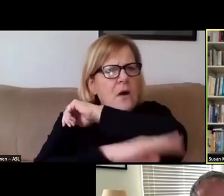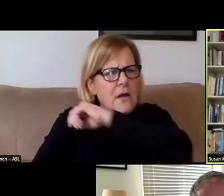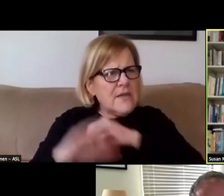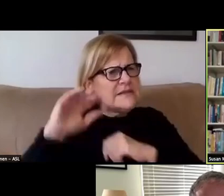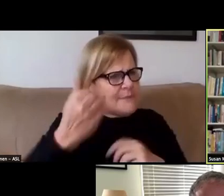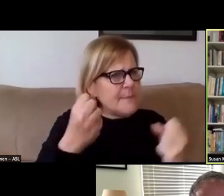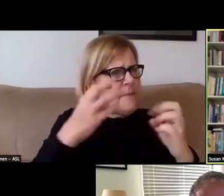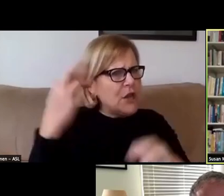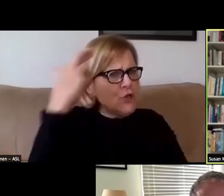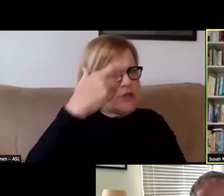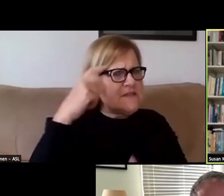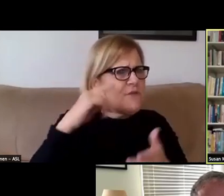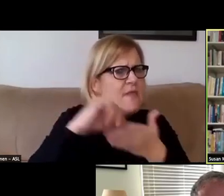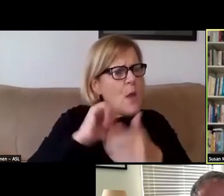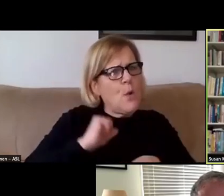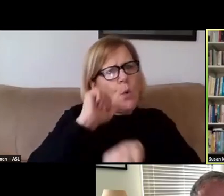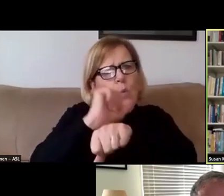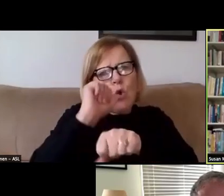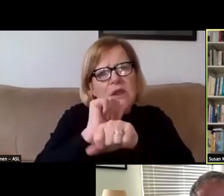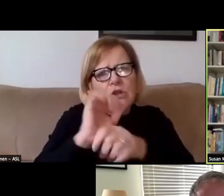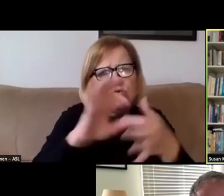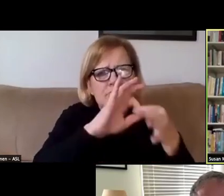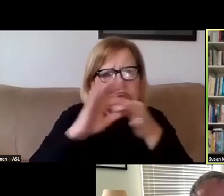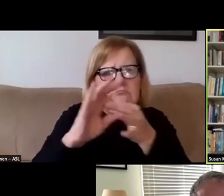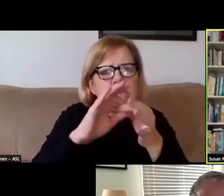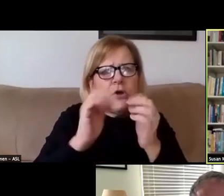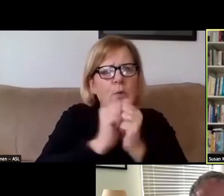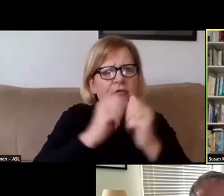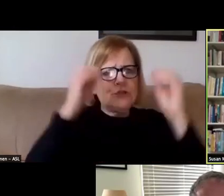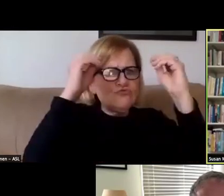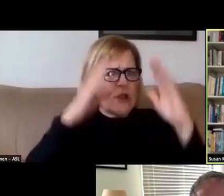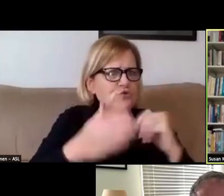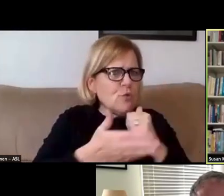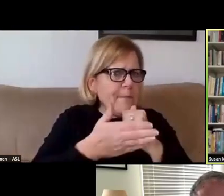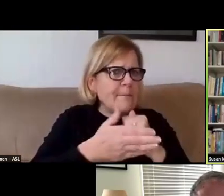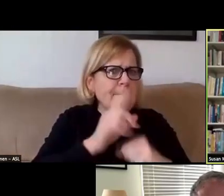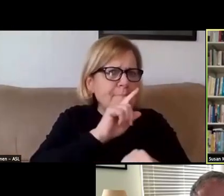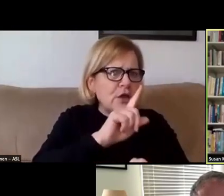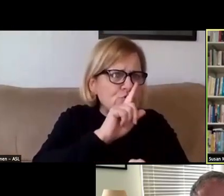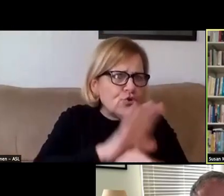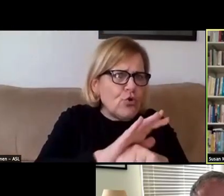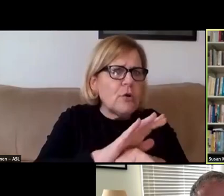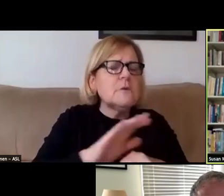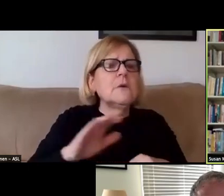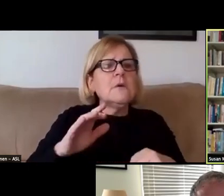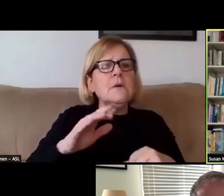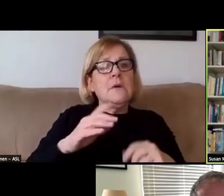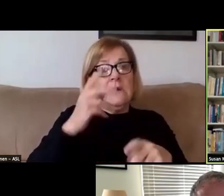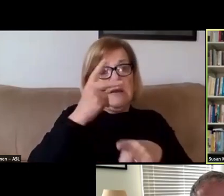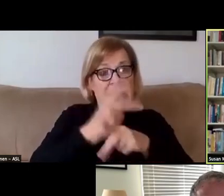And so, we're really working to engage with our instructors to ensure that efforts to keep students actively involved